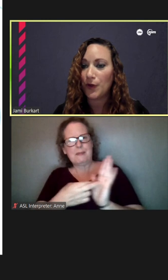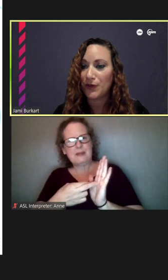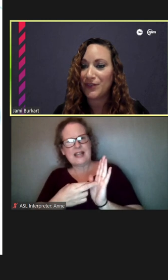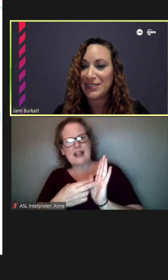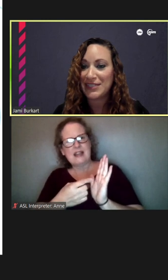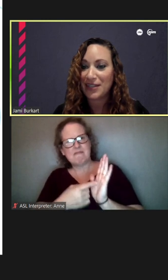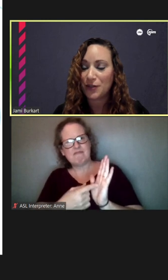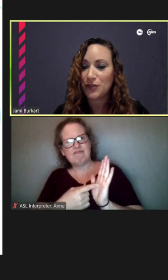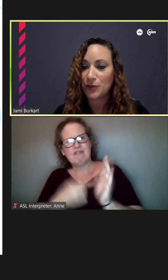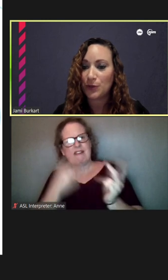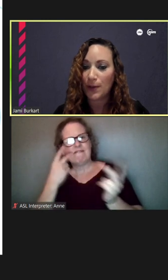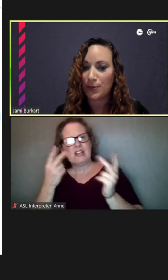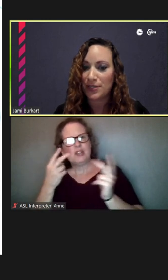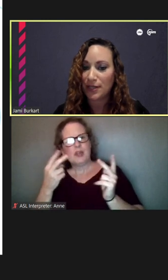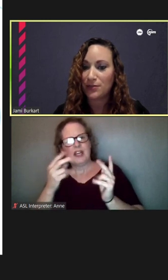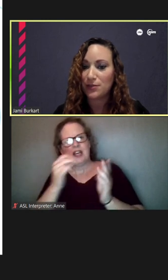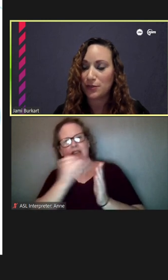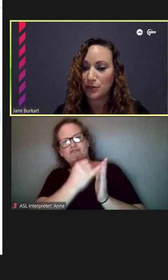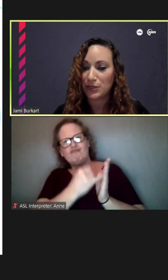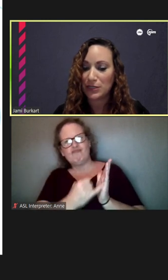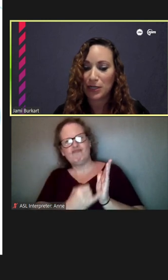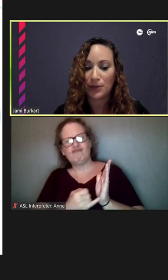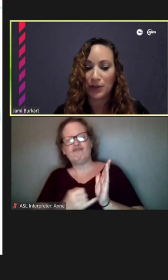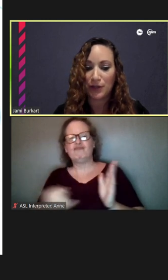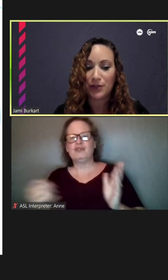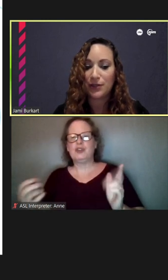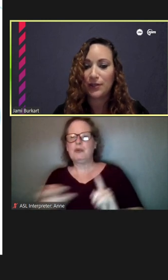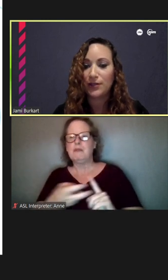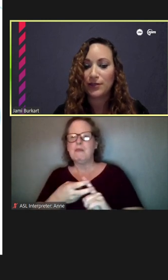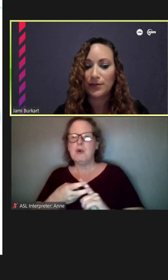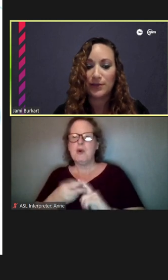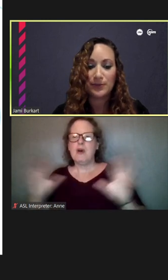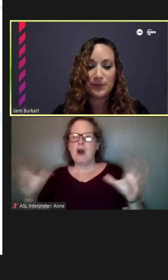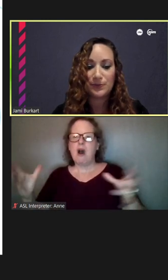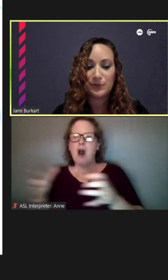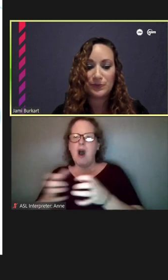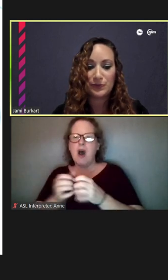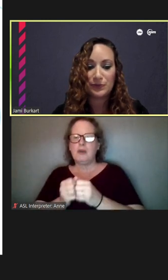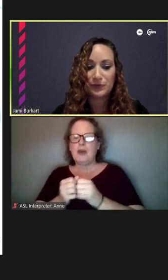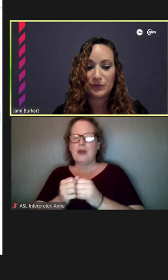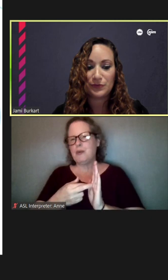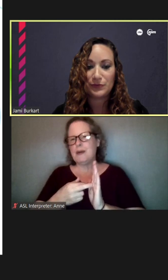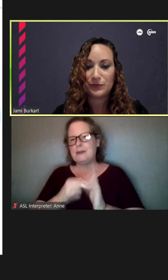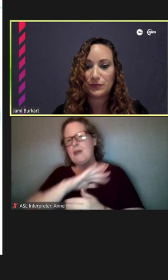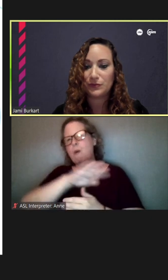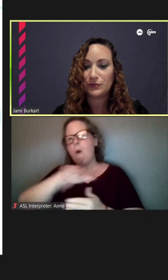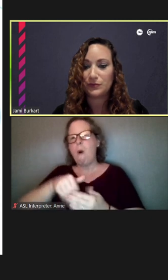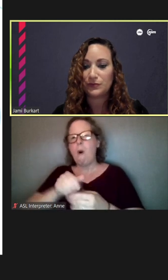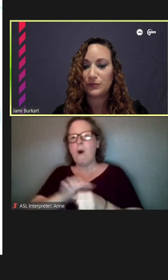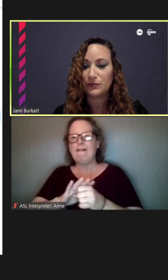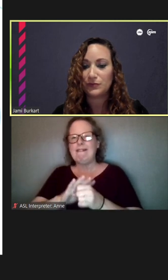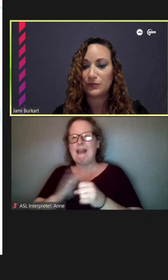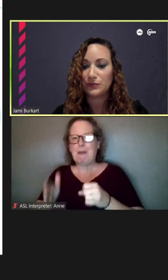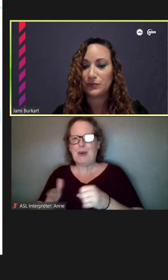all of these together to represent, you know, this neighborhood.